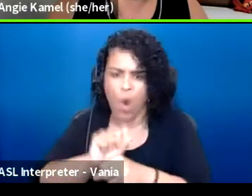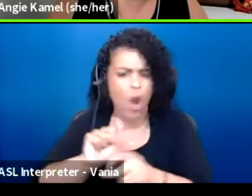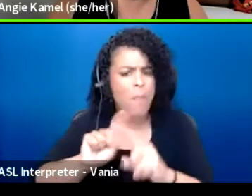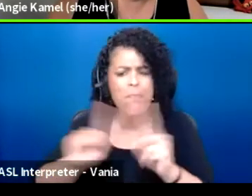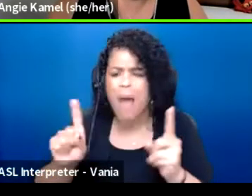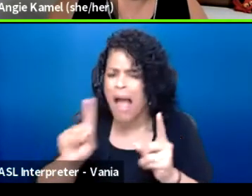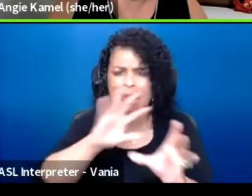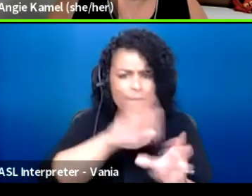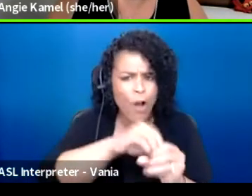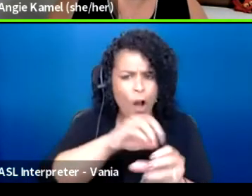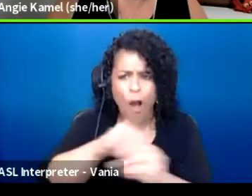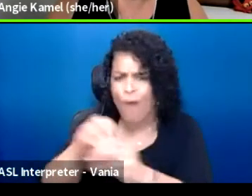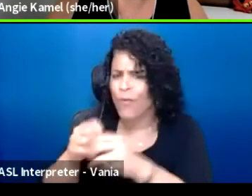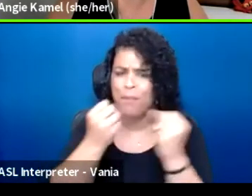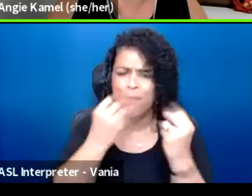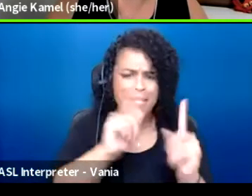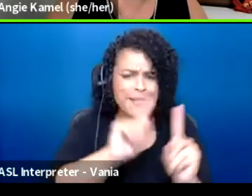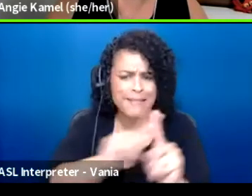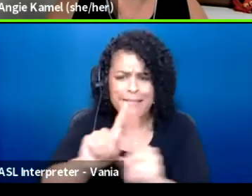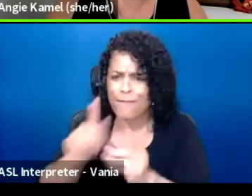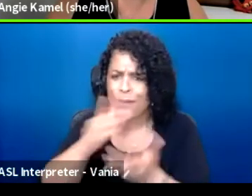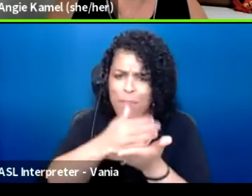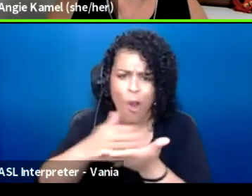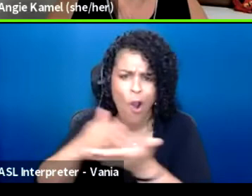of the community and the society.